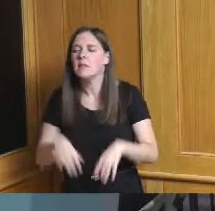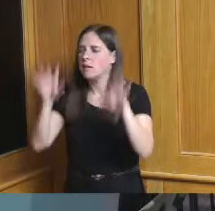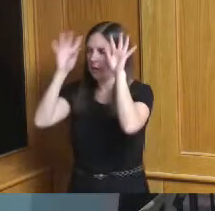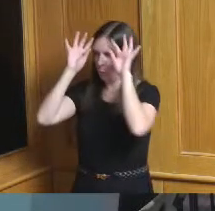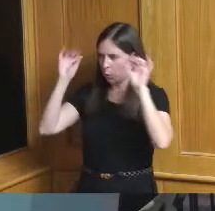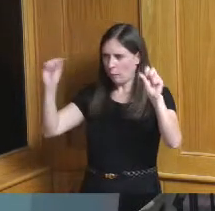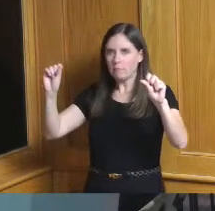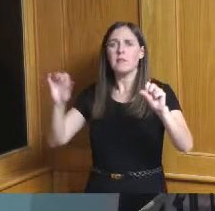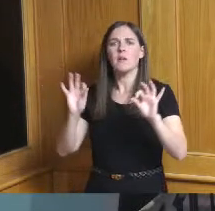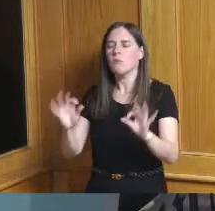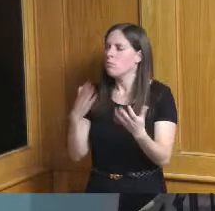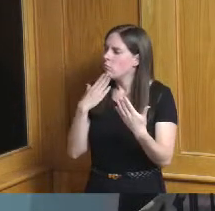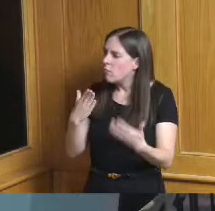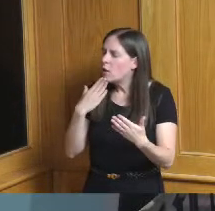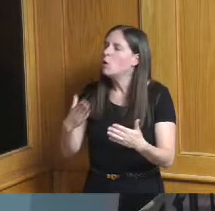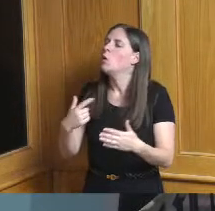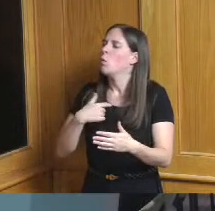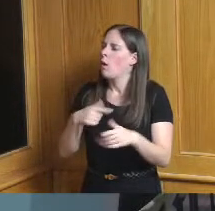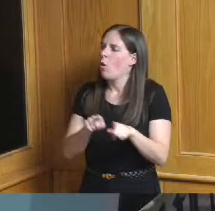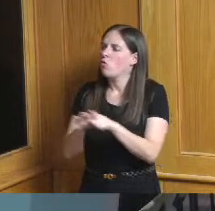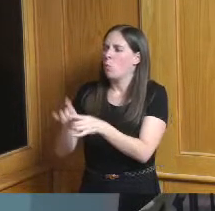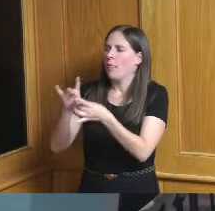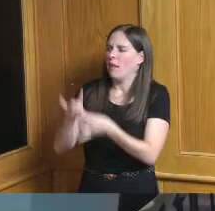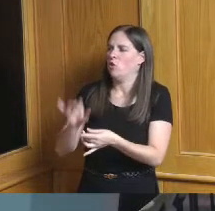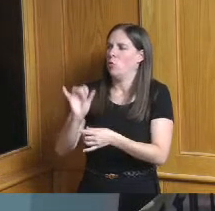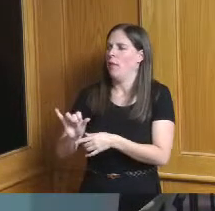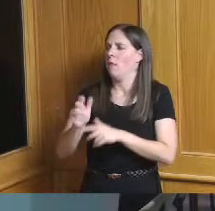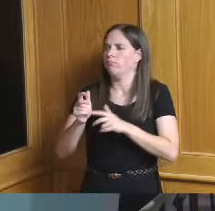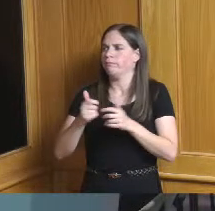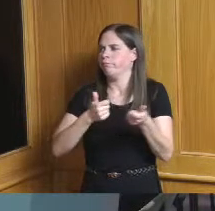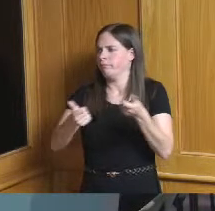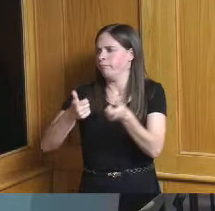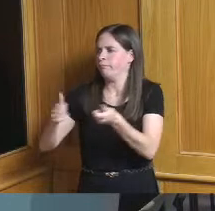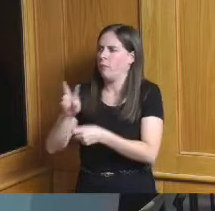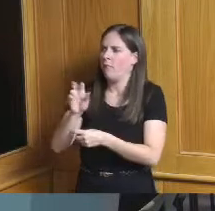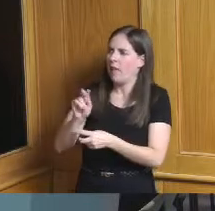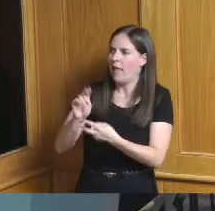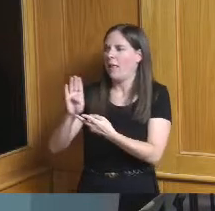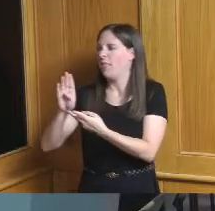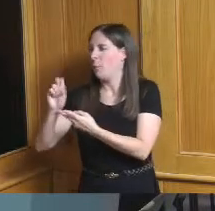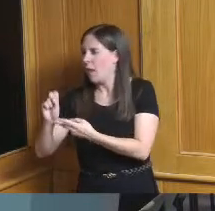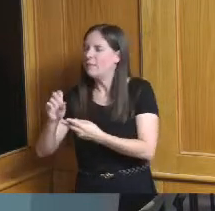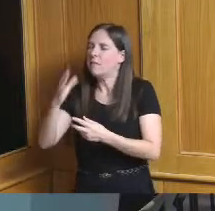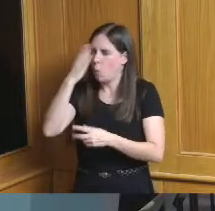the forward thinking as it relates to the vans and also our bus with the weather changing hopefully